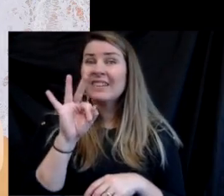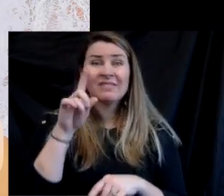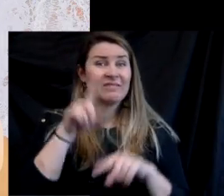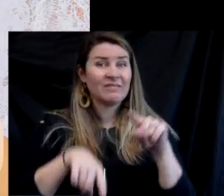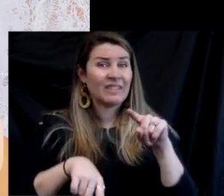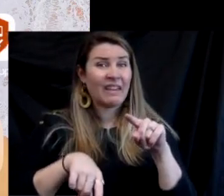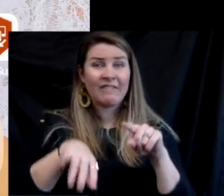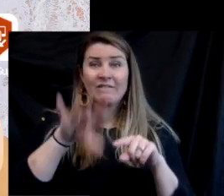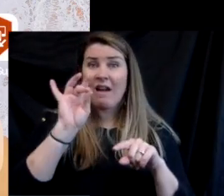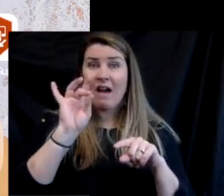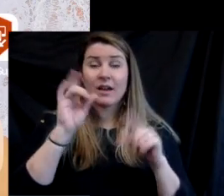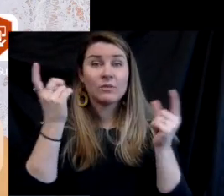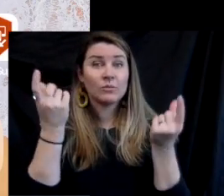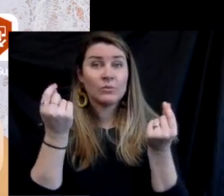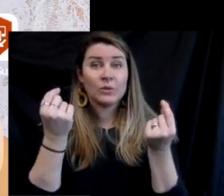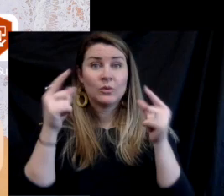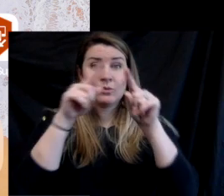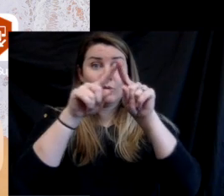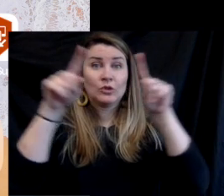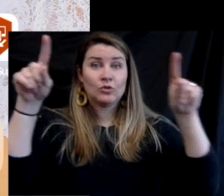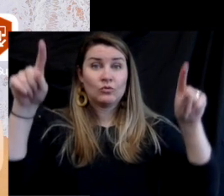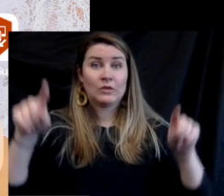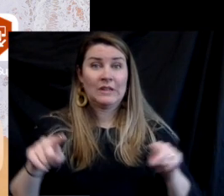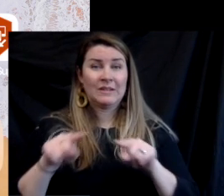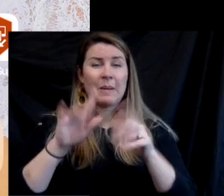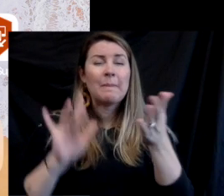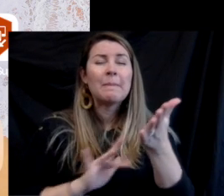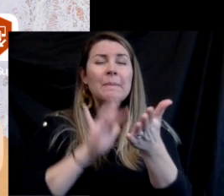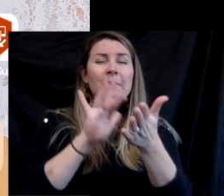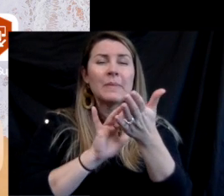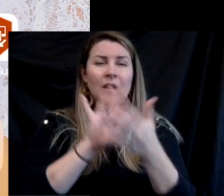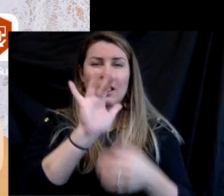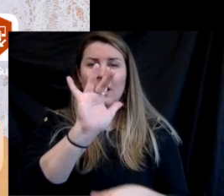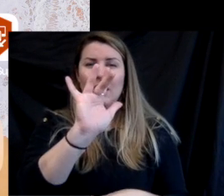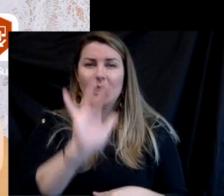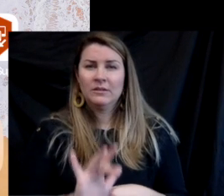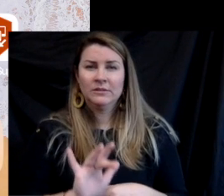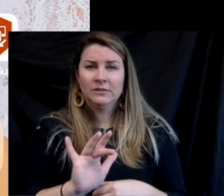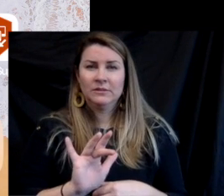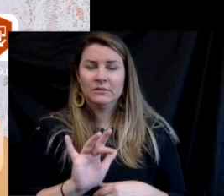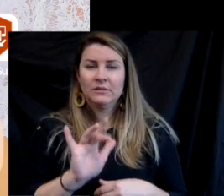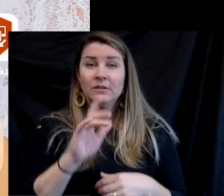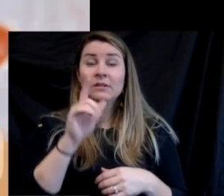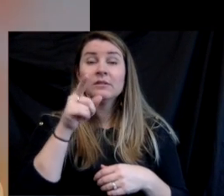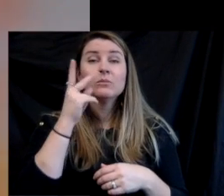the apps bar here. If you can't find it, simply touch the middle of the screen and pull down